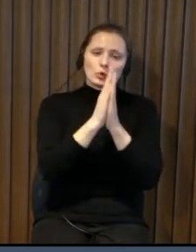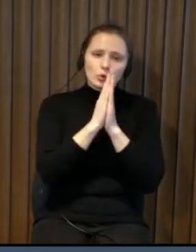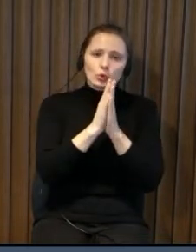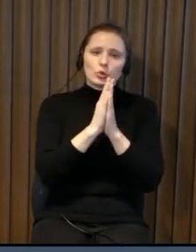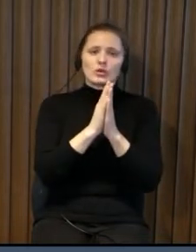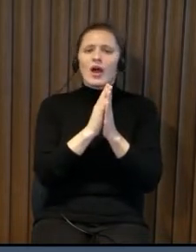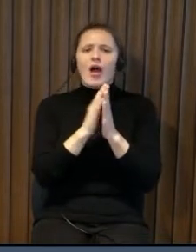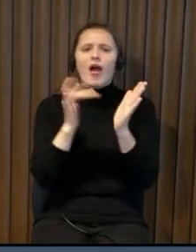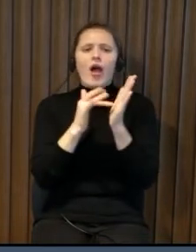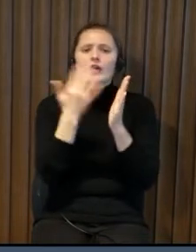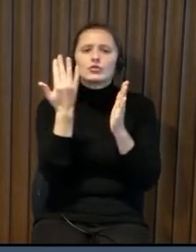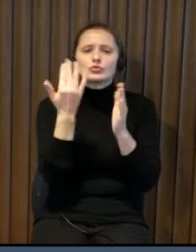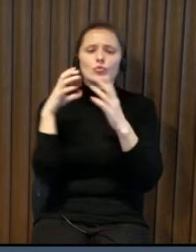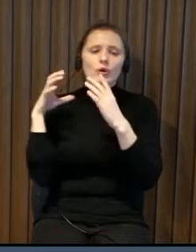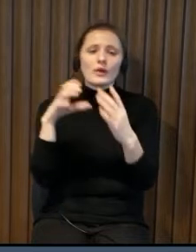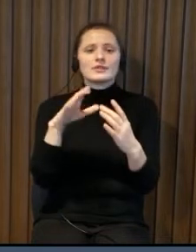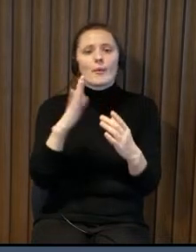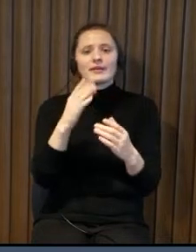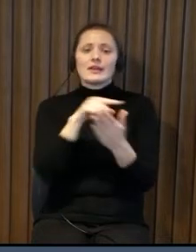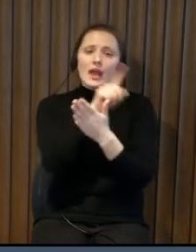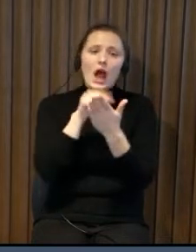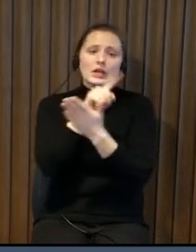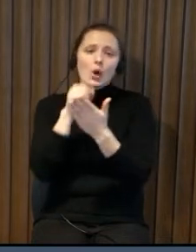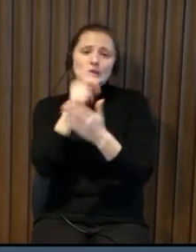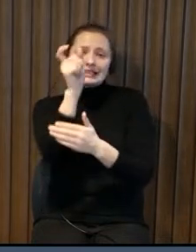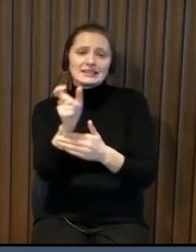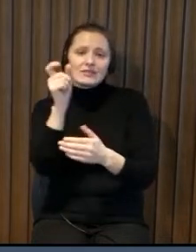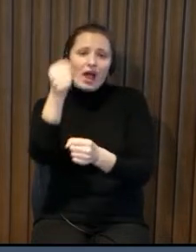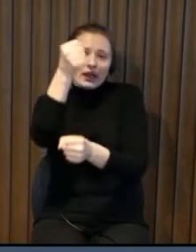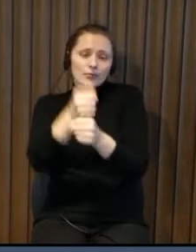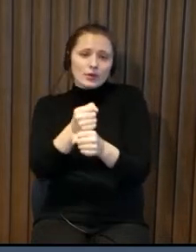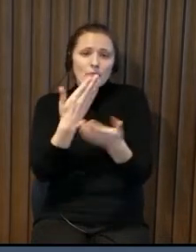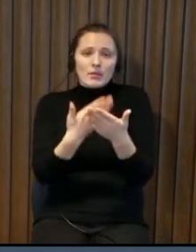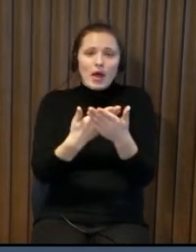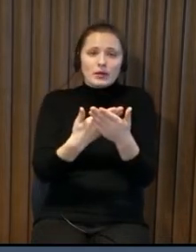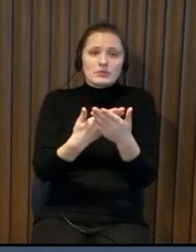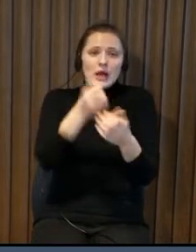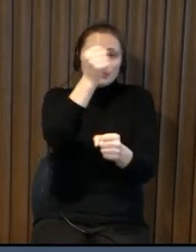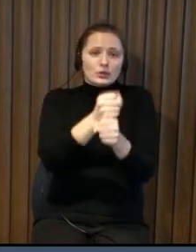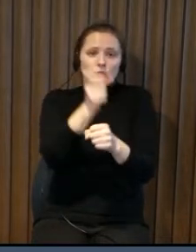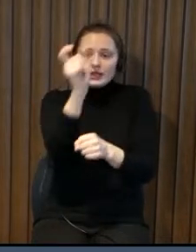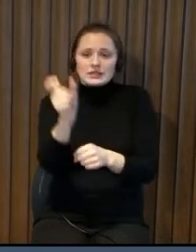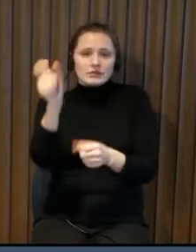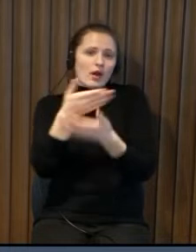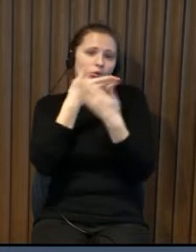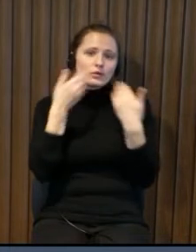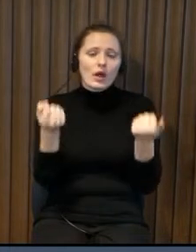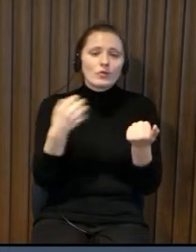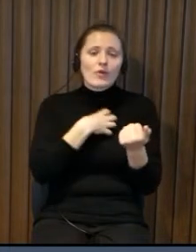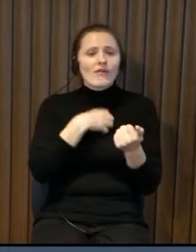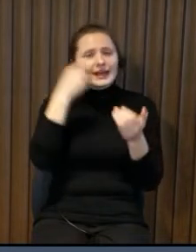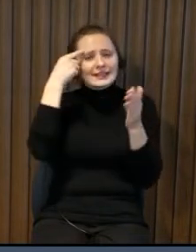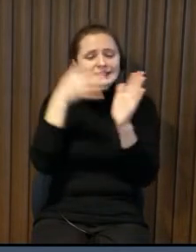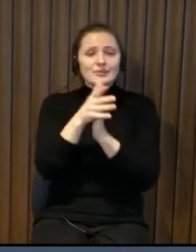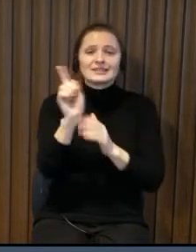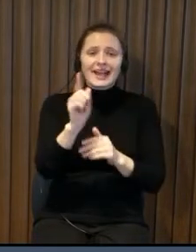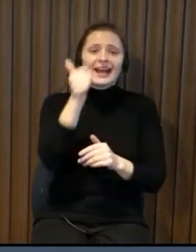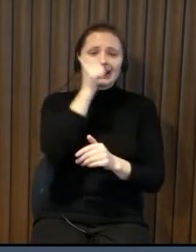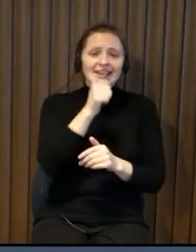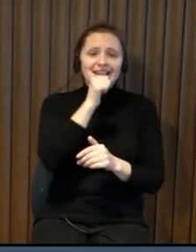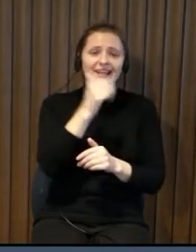and then you need to go to each specific uh driver and ask so which number is it or you should ask